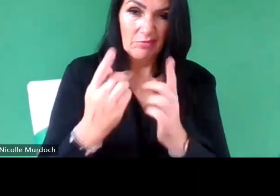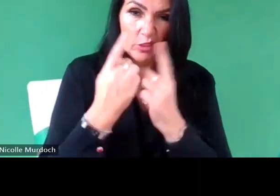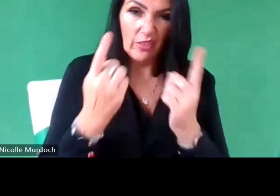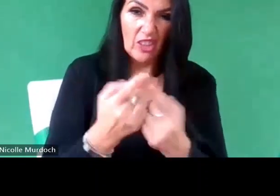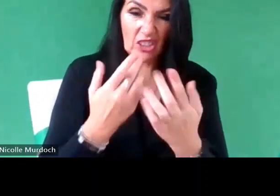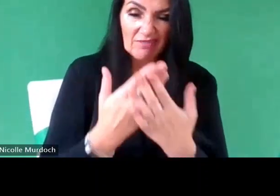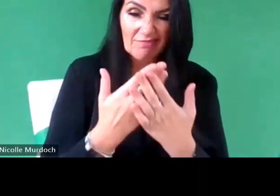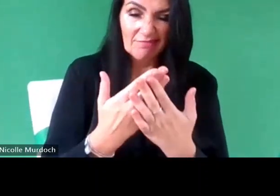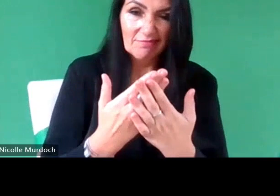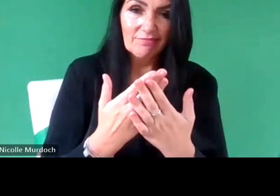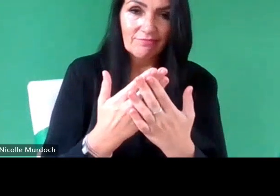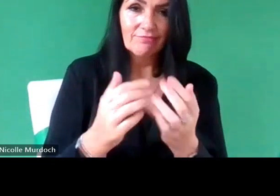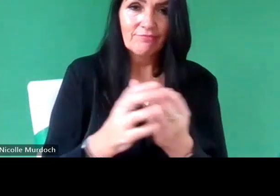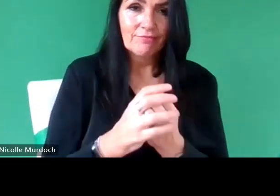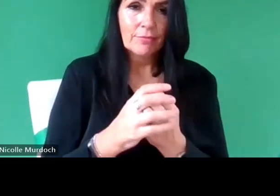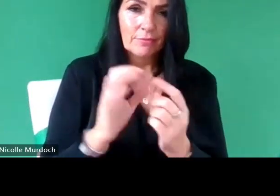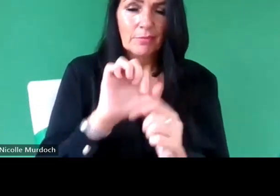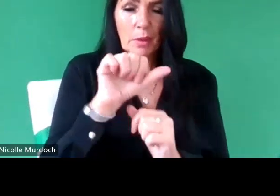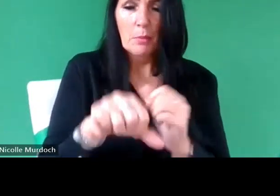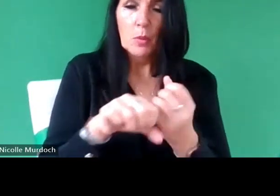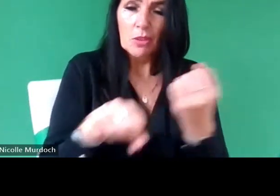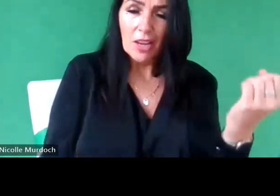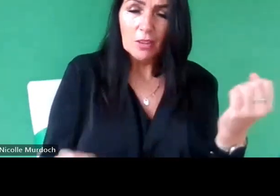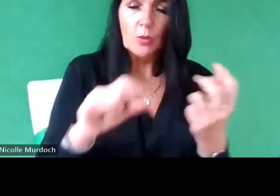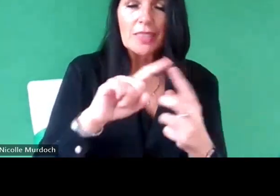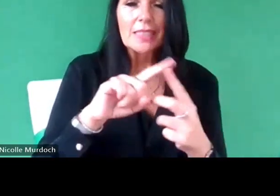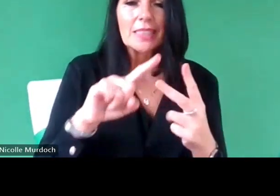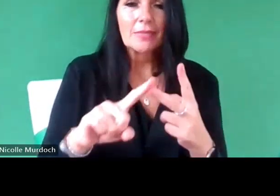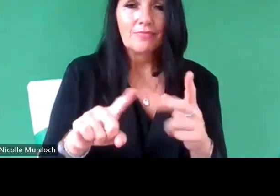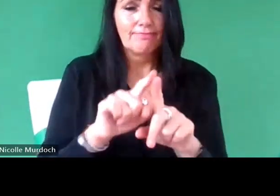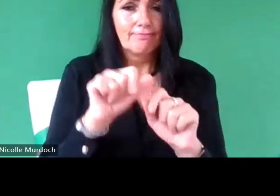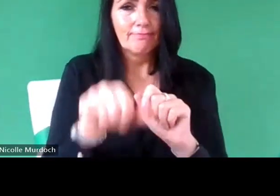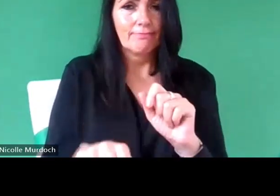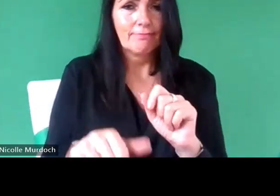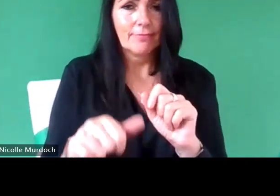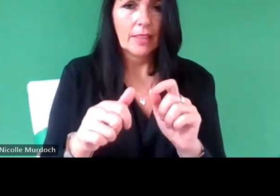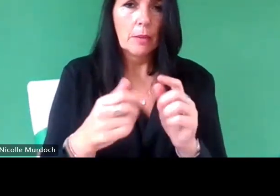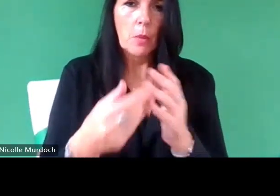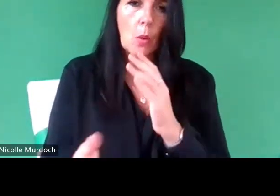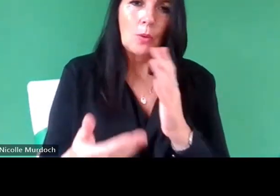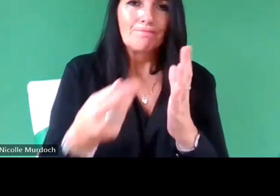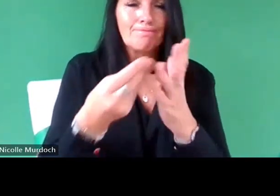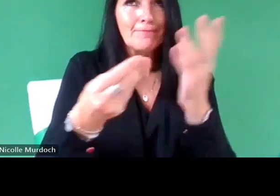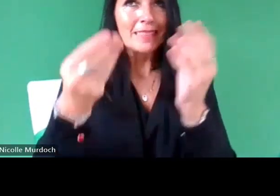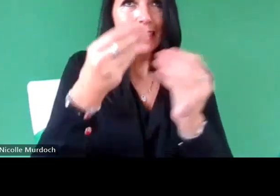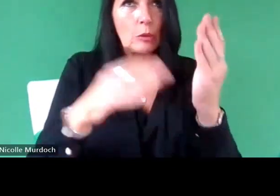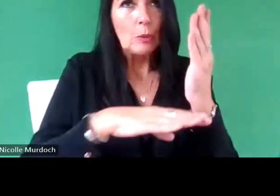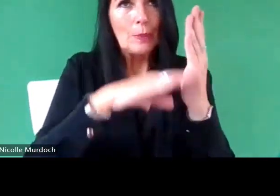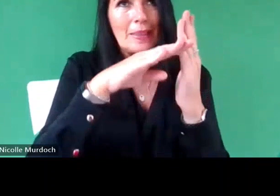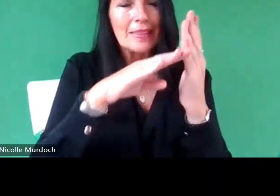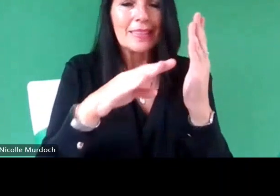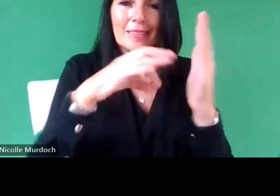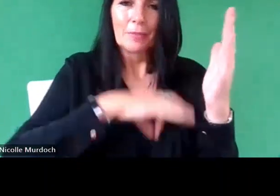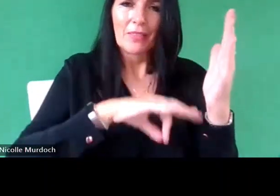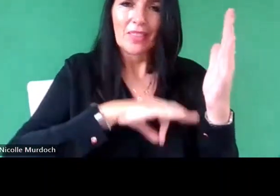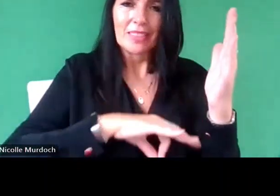sometimes you through postgrad um you tend to come from more economically um beneficial backgrounds